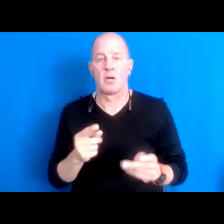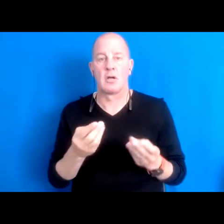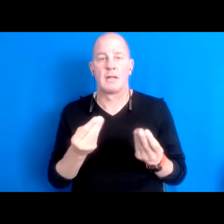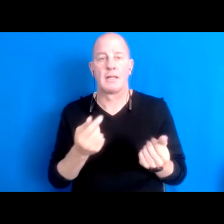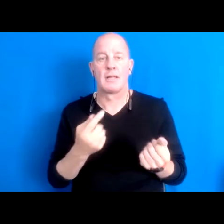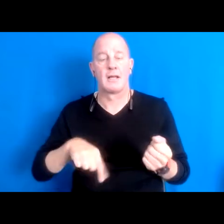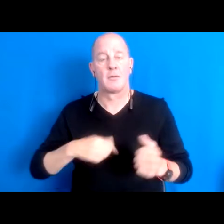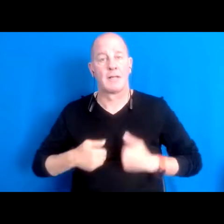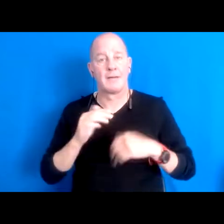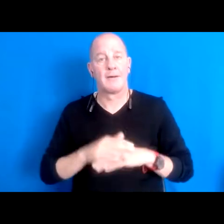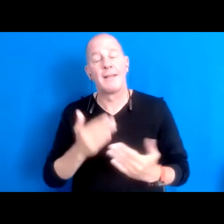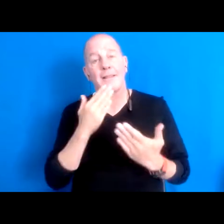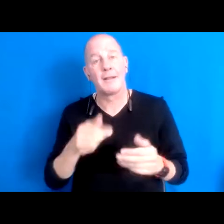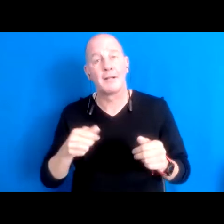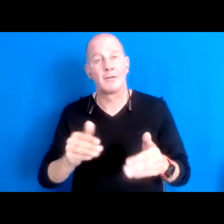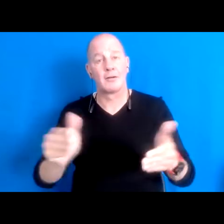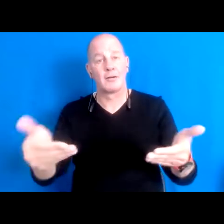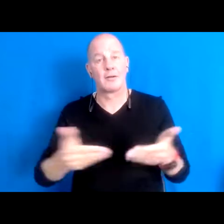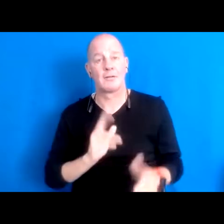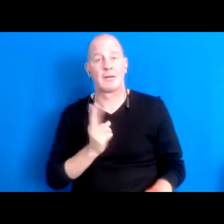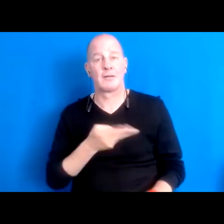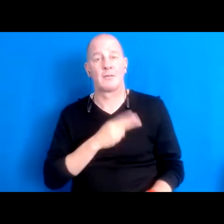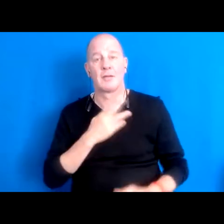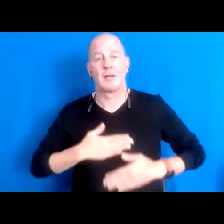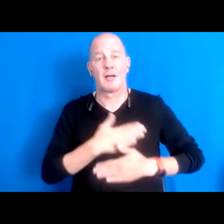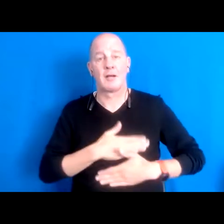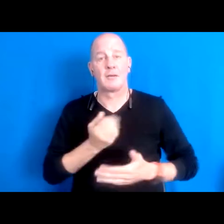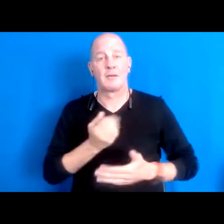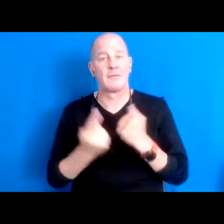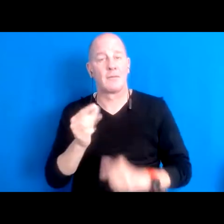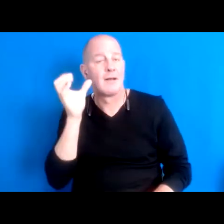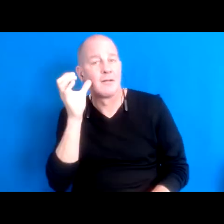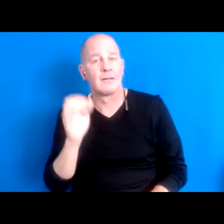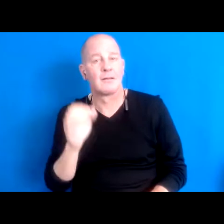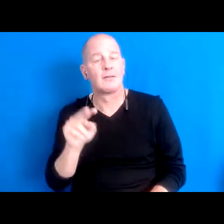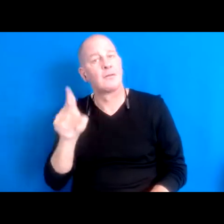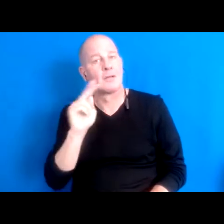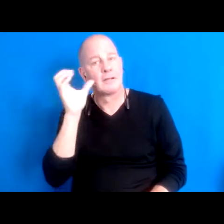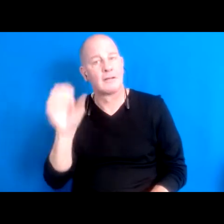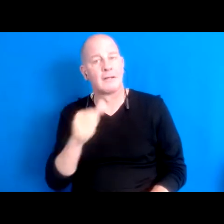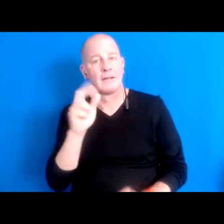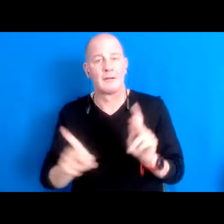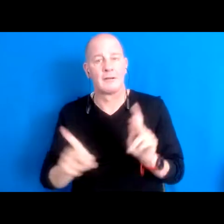having us here and I appreciate everyone looking forward to hear from folks.